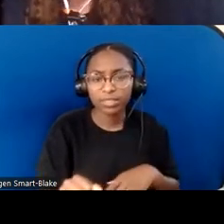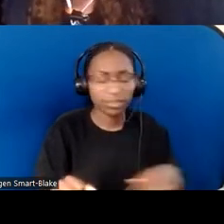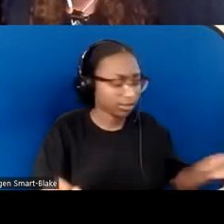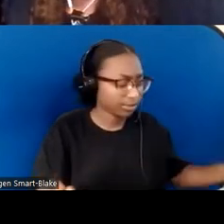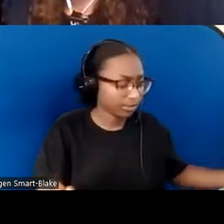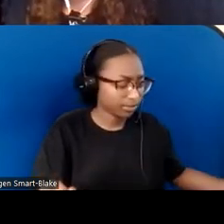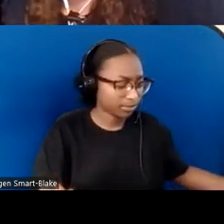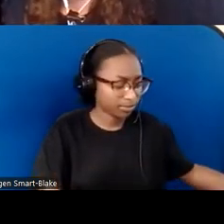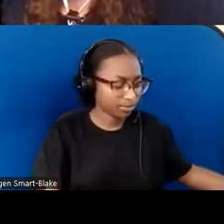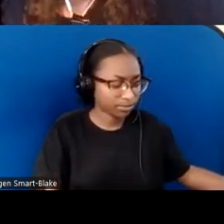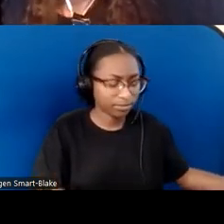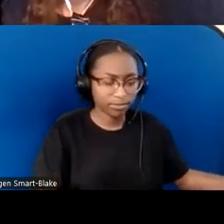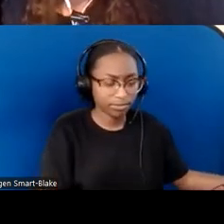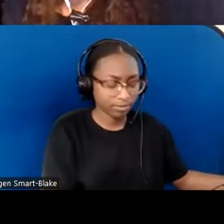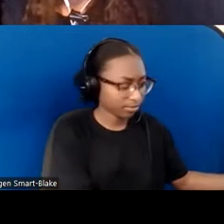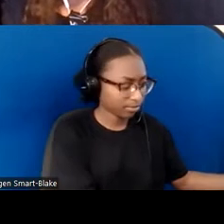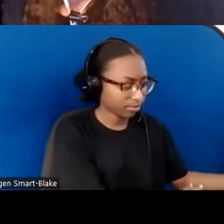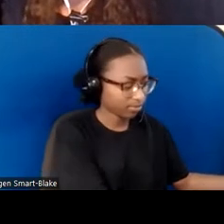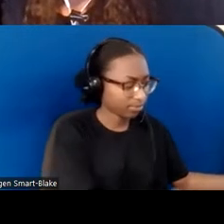Many of the kids were away from home for the first time.